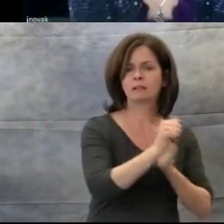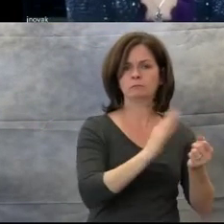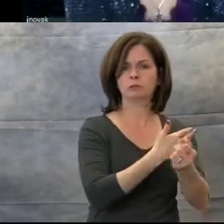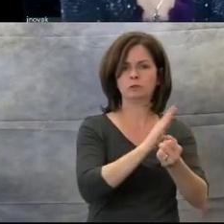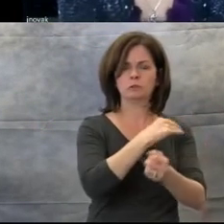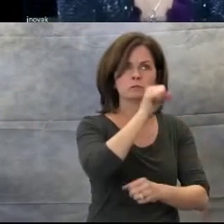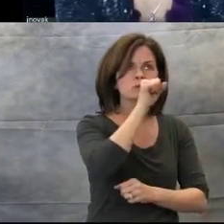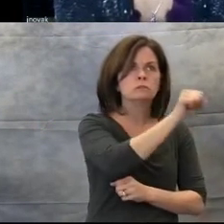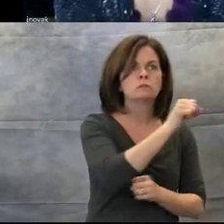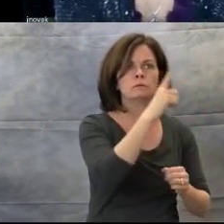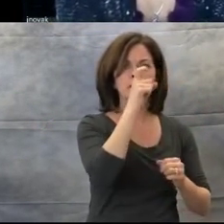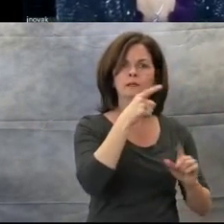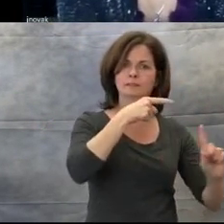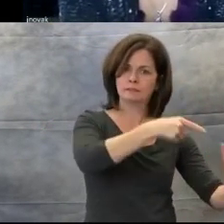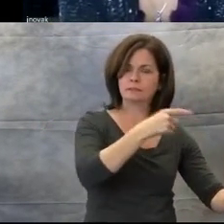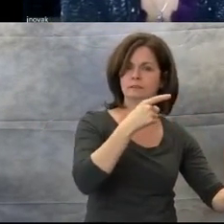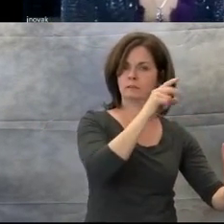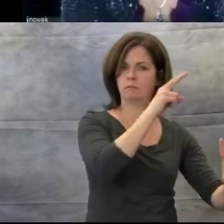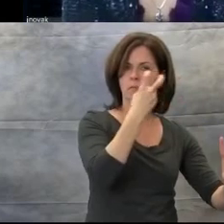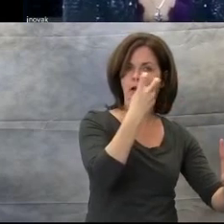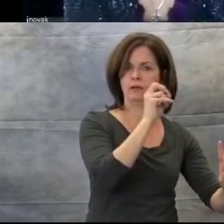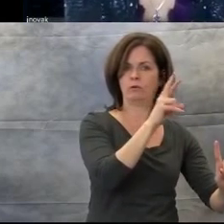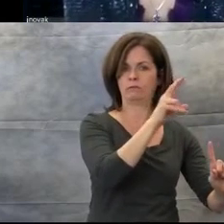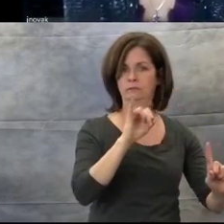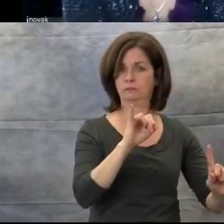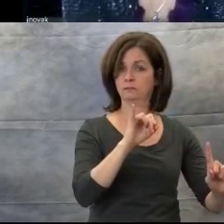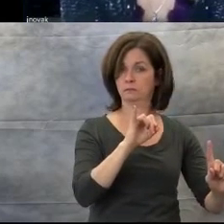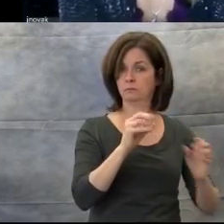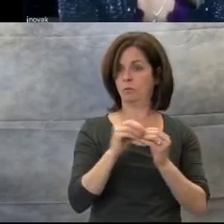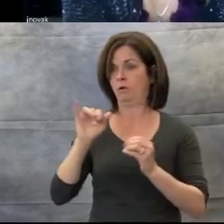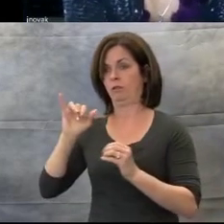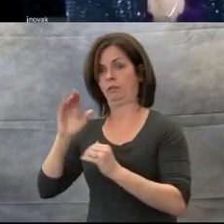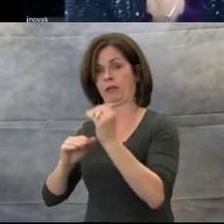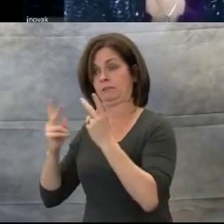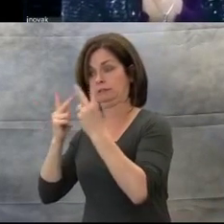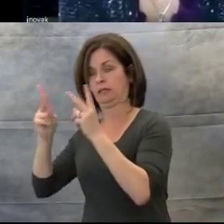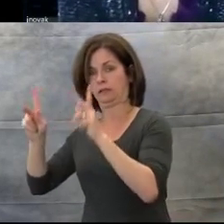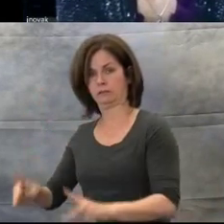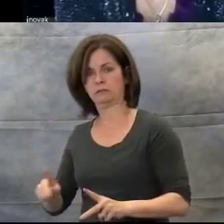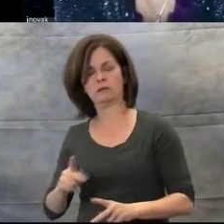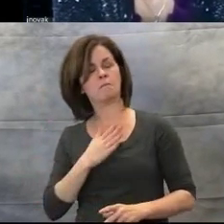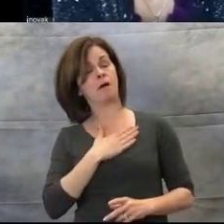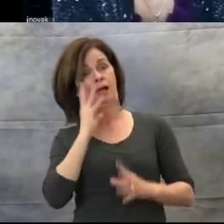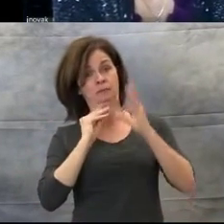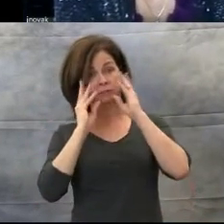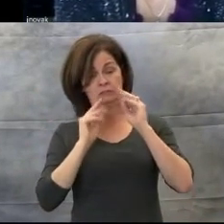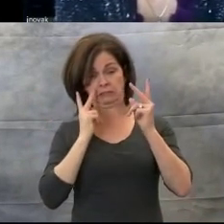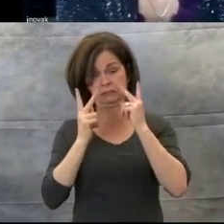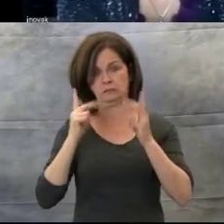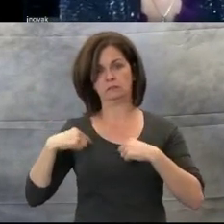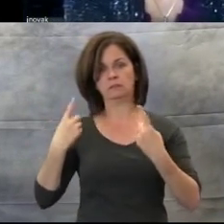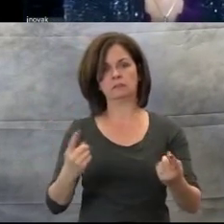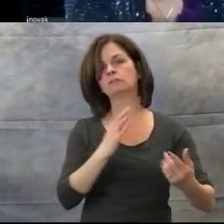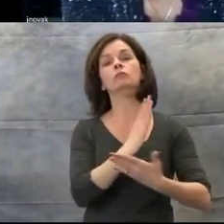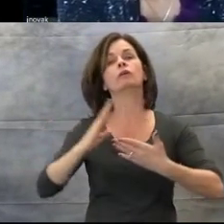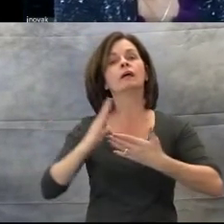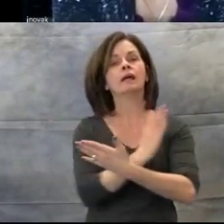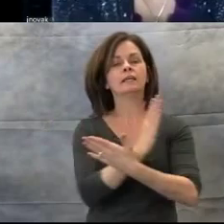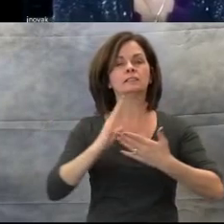In my experiences, the range of talents correlates strongly with the sighted population. However, I have